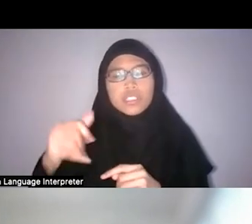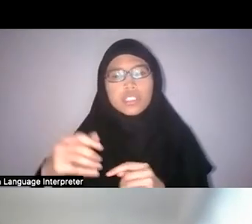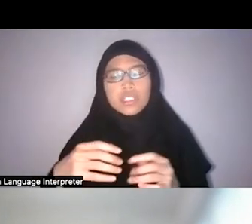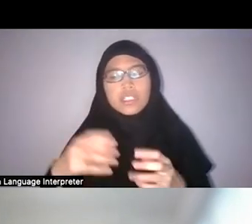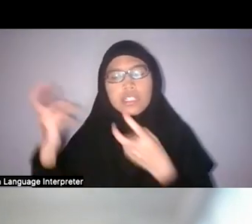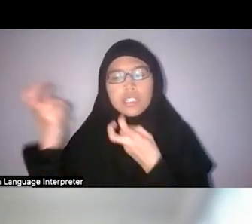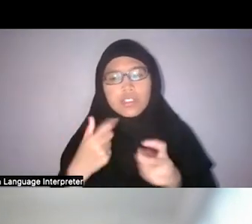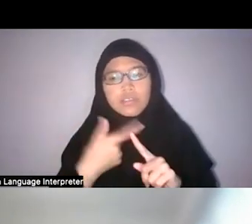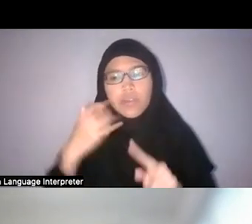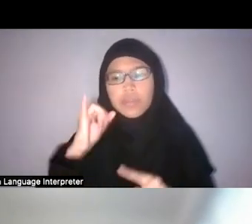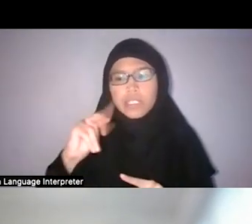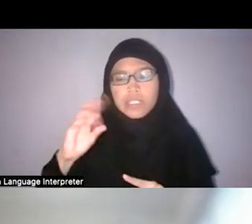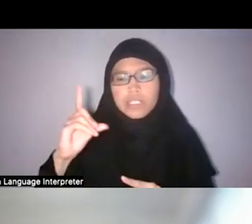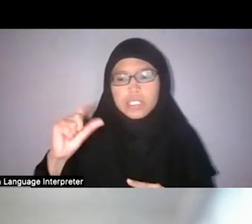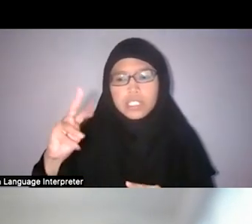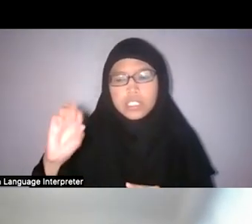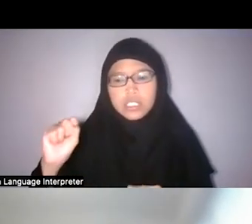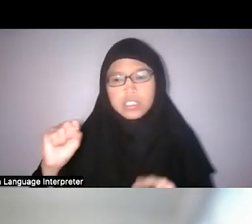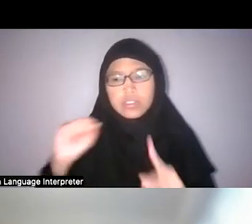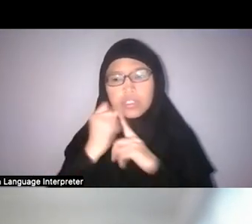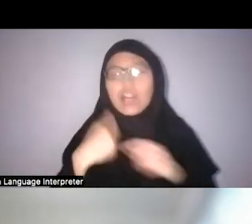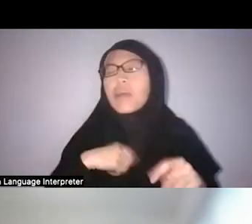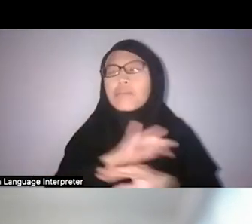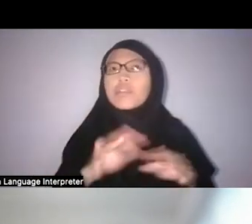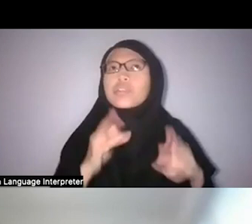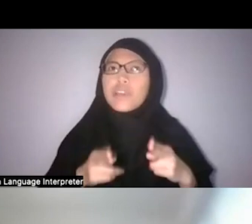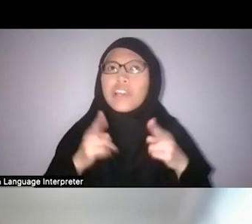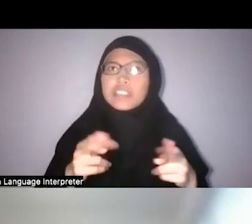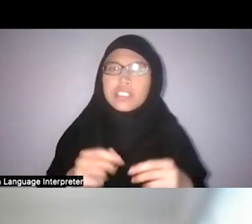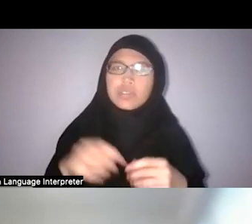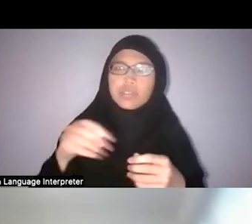So I wouldn't be so hasty to draw that divide so cleanly.